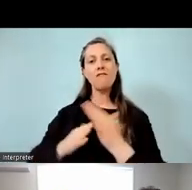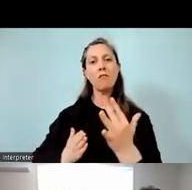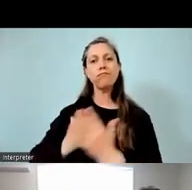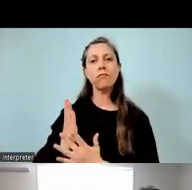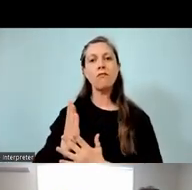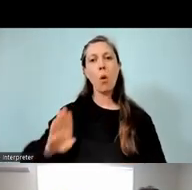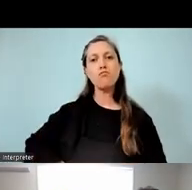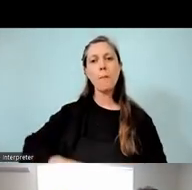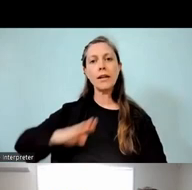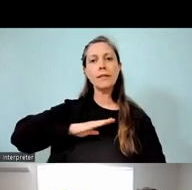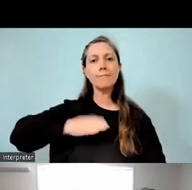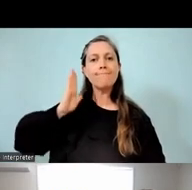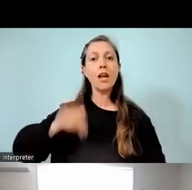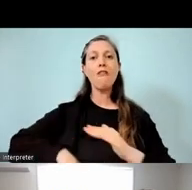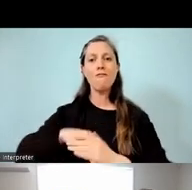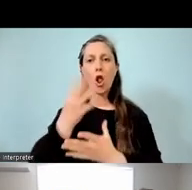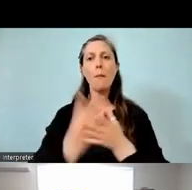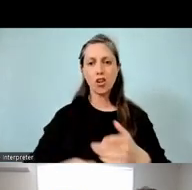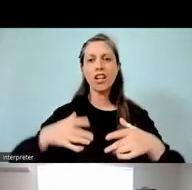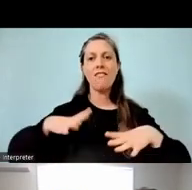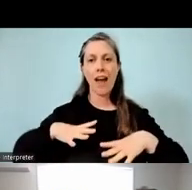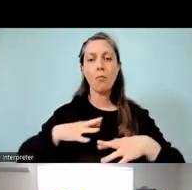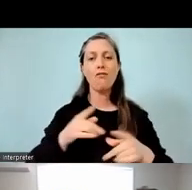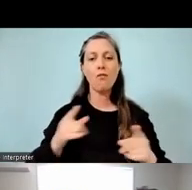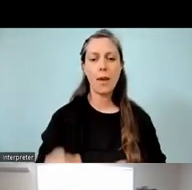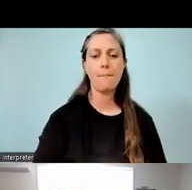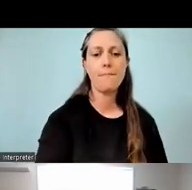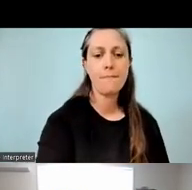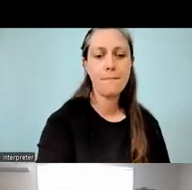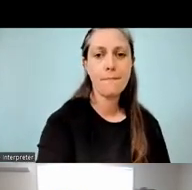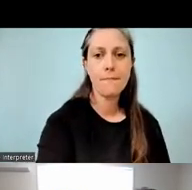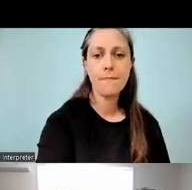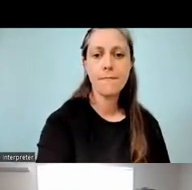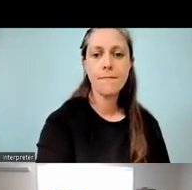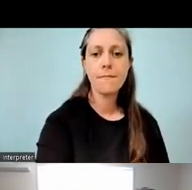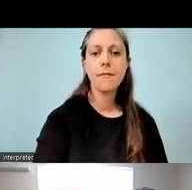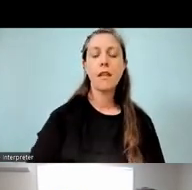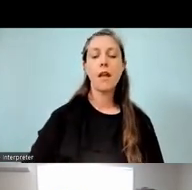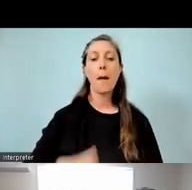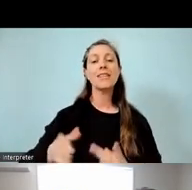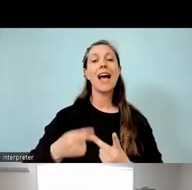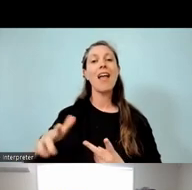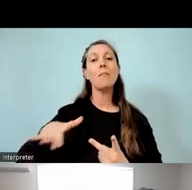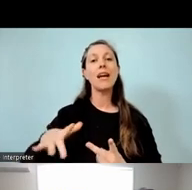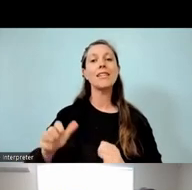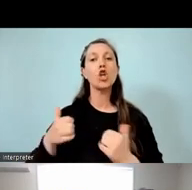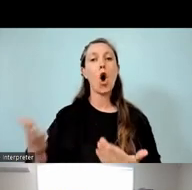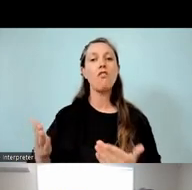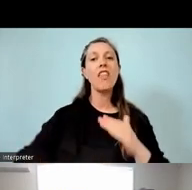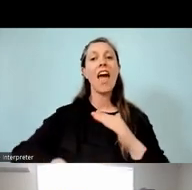in full immersion education. And a number of schools here offer full immersion and bilingual education, which is really awesome.